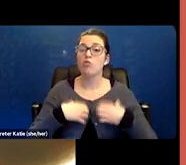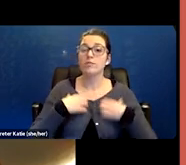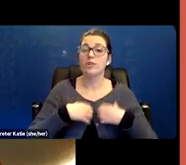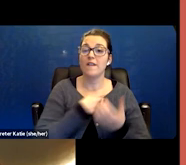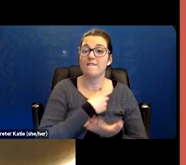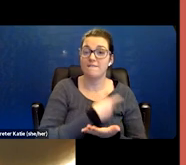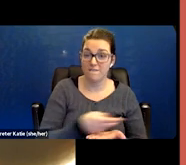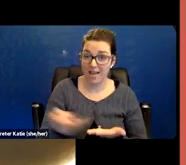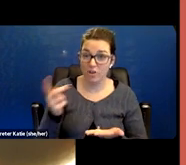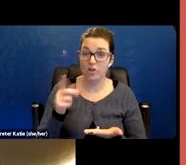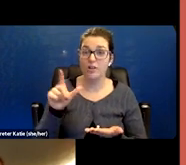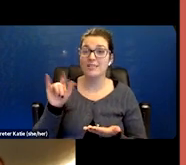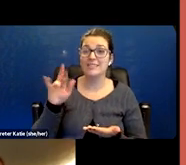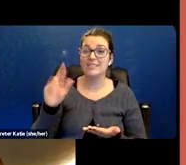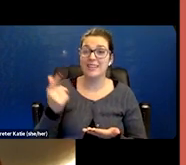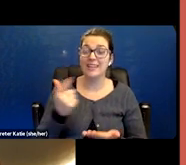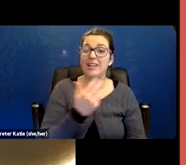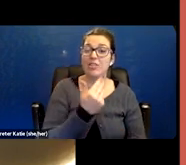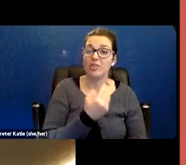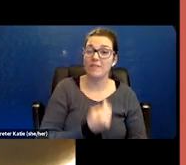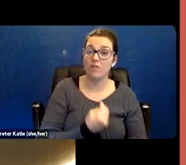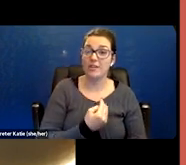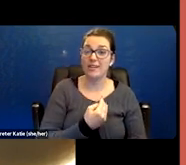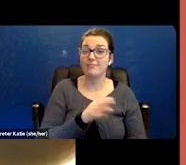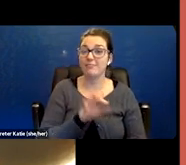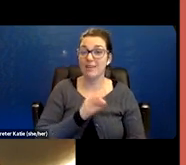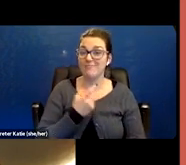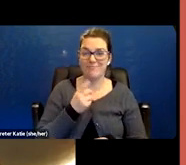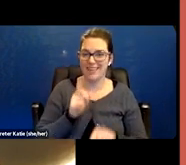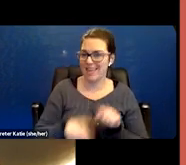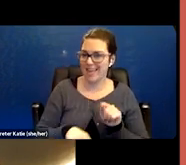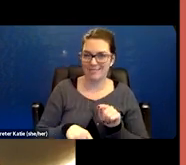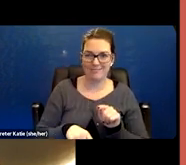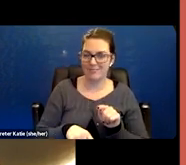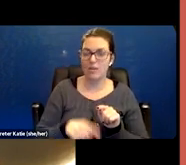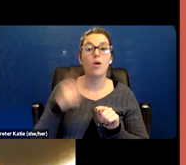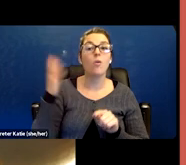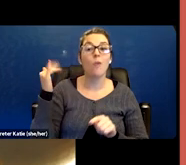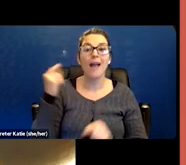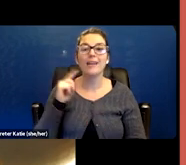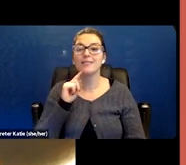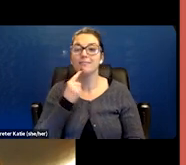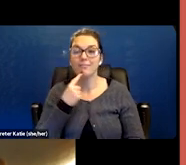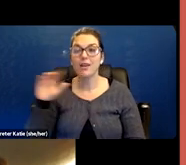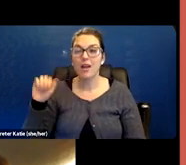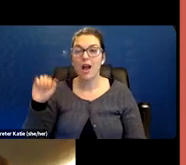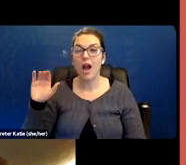because it's acute, not chronic. And also, it's very difficult.